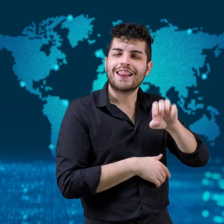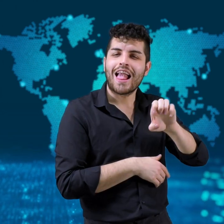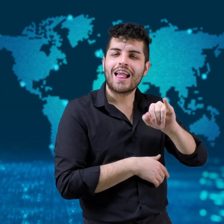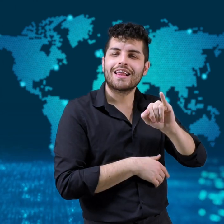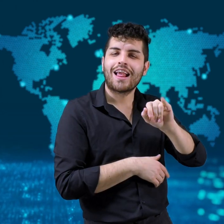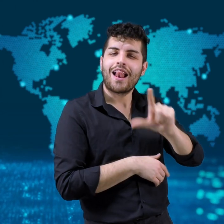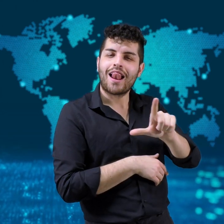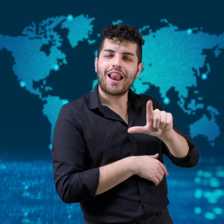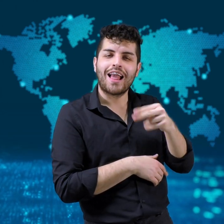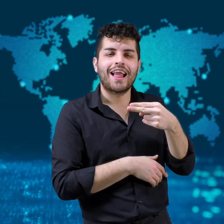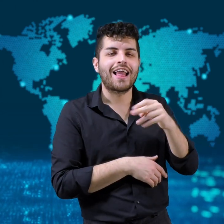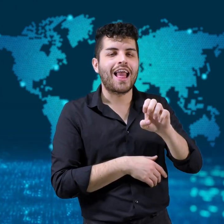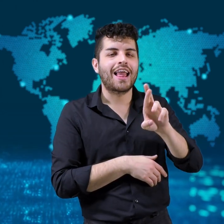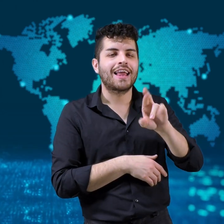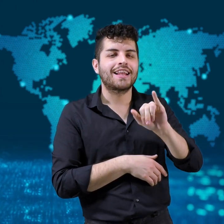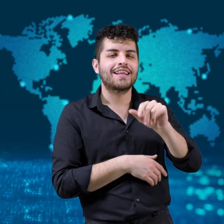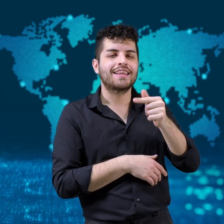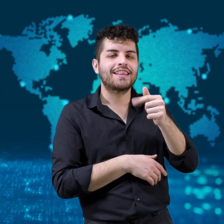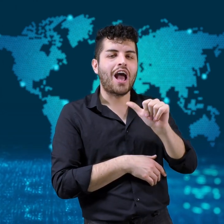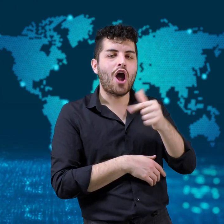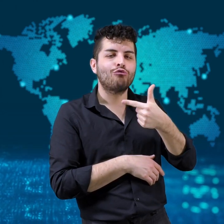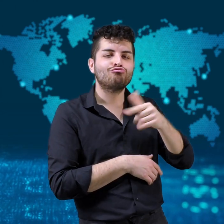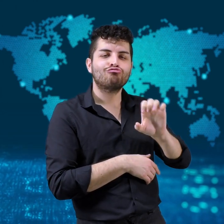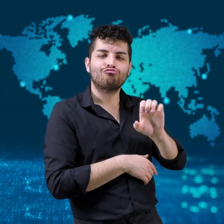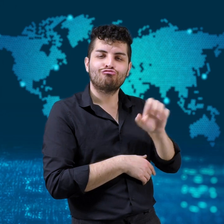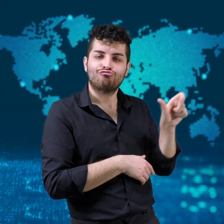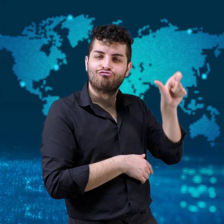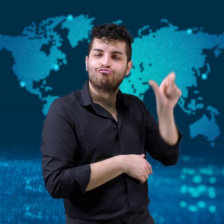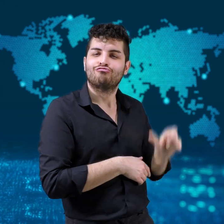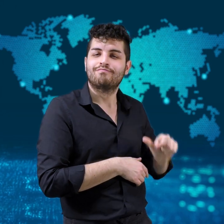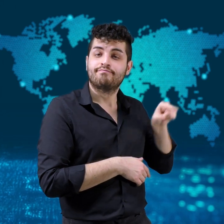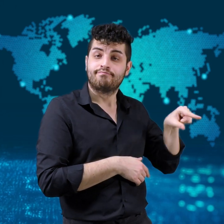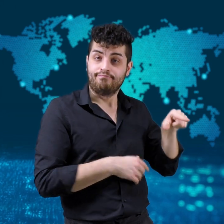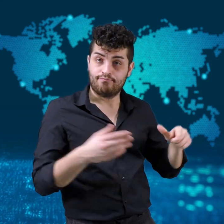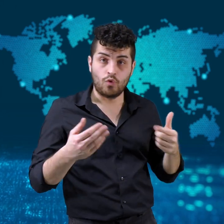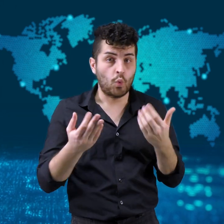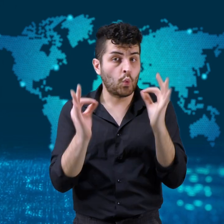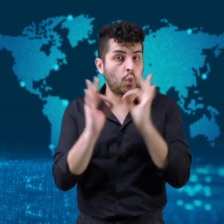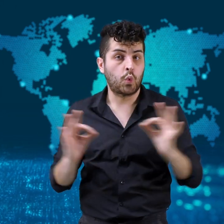In August, Neil Heritage,